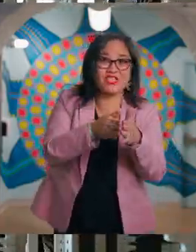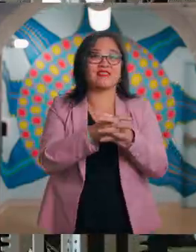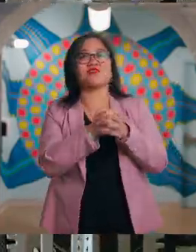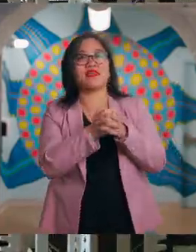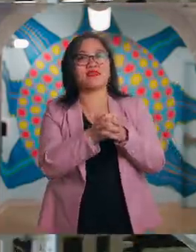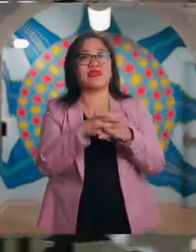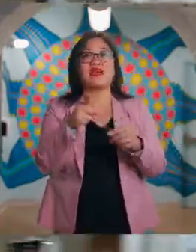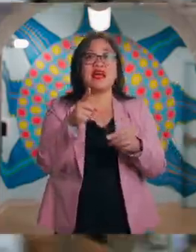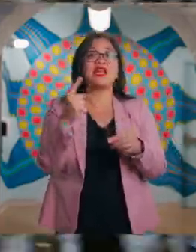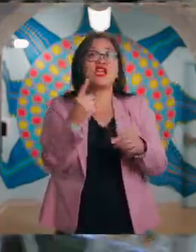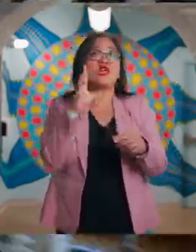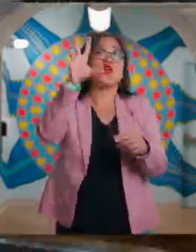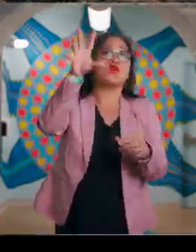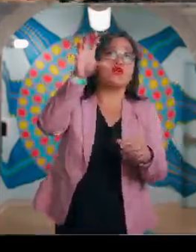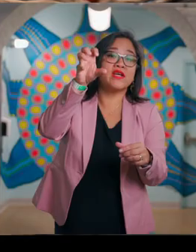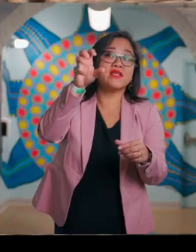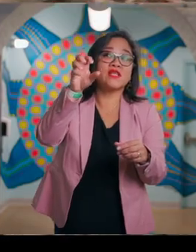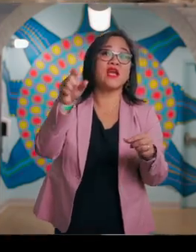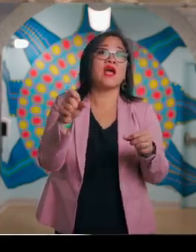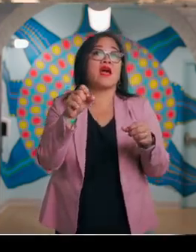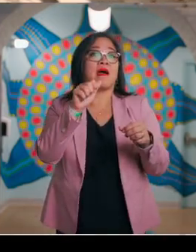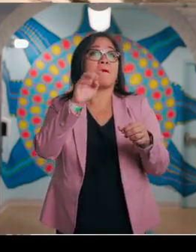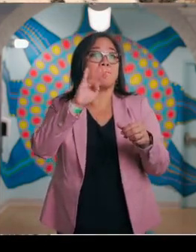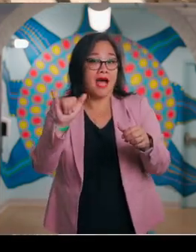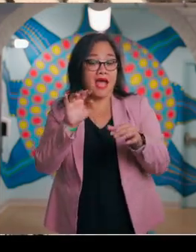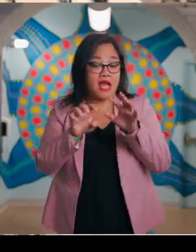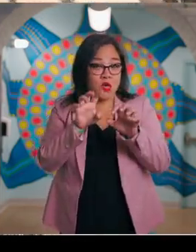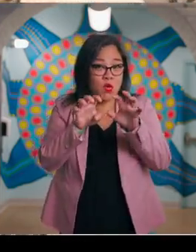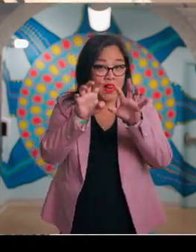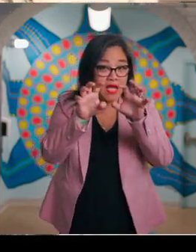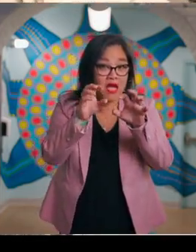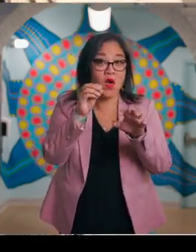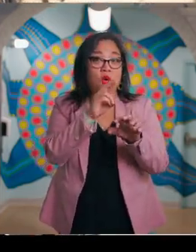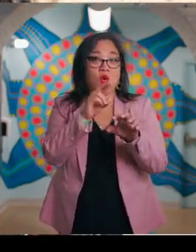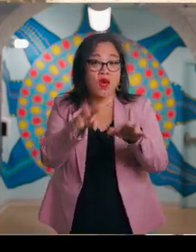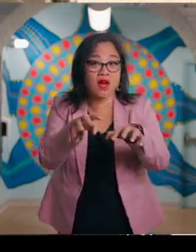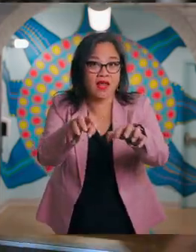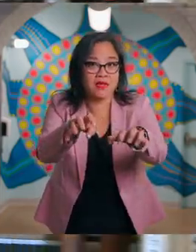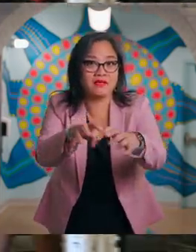You must be a certain height and take your shoes off to enter Gymlacium.